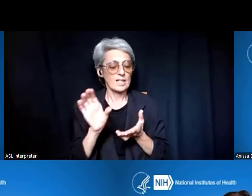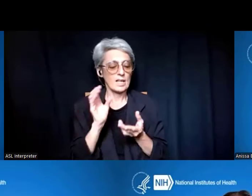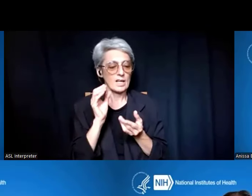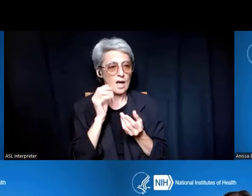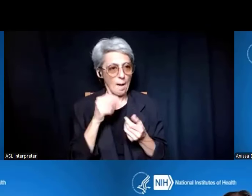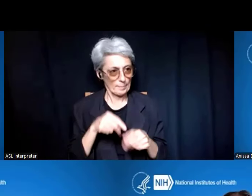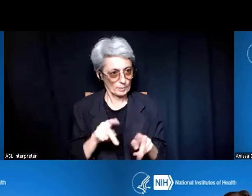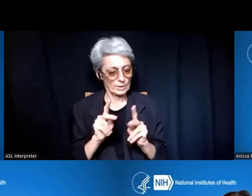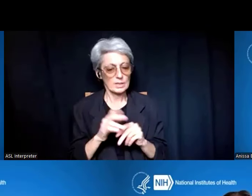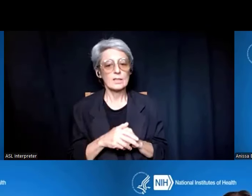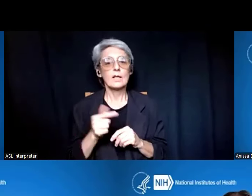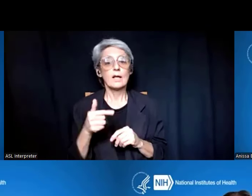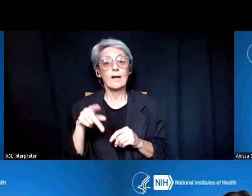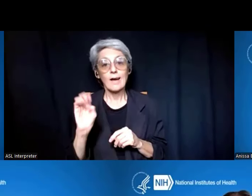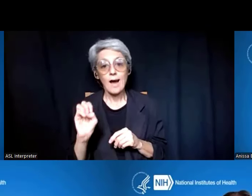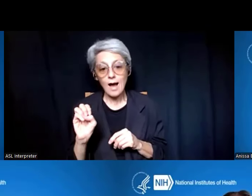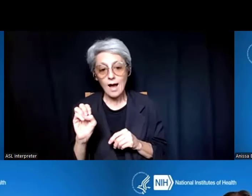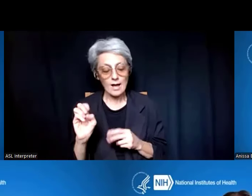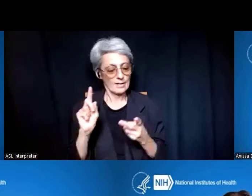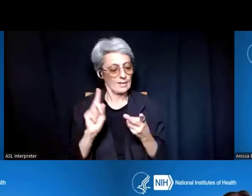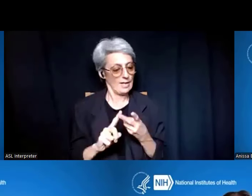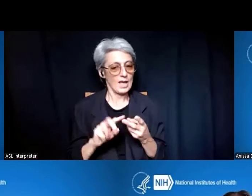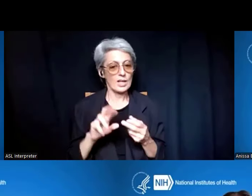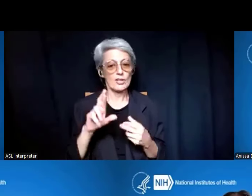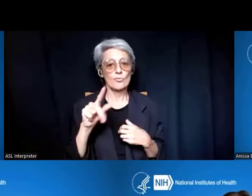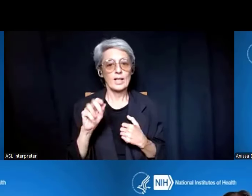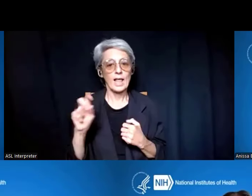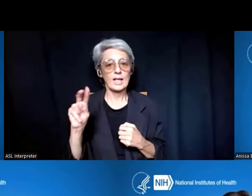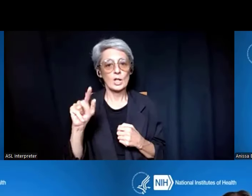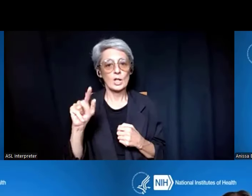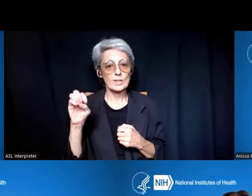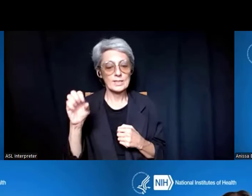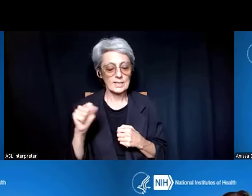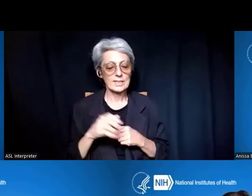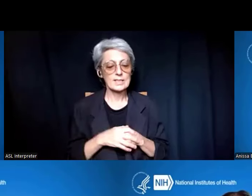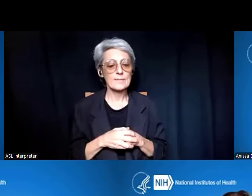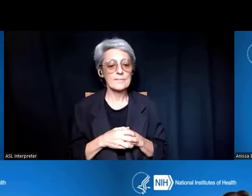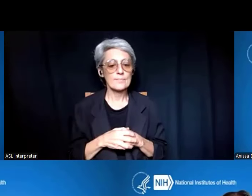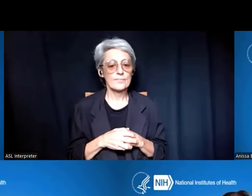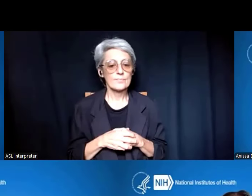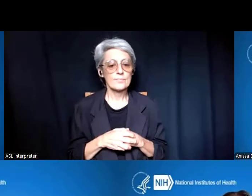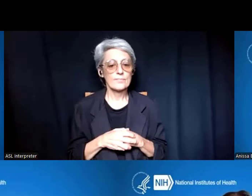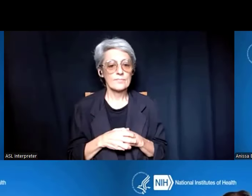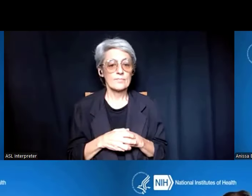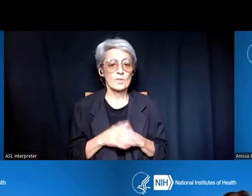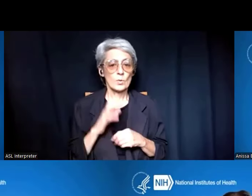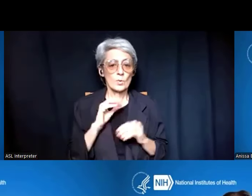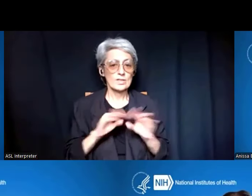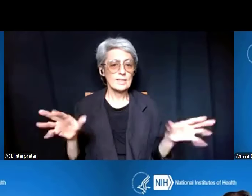notices, and we will be making resources available as they come.